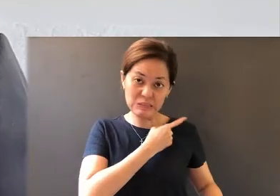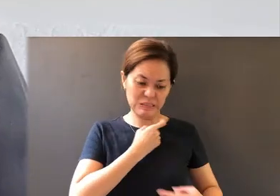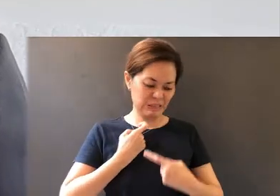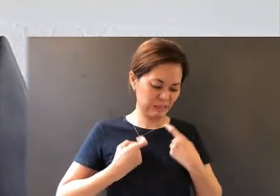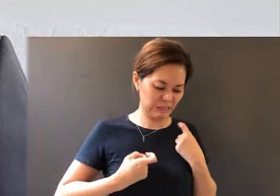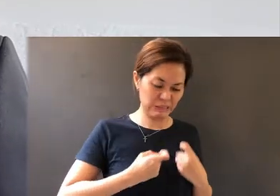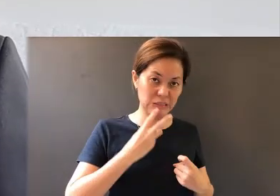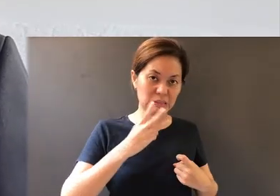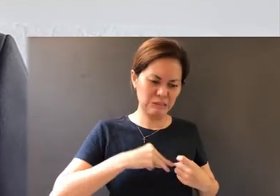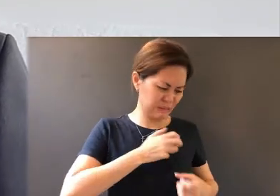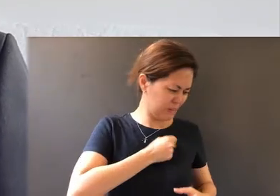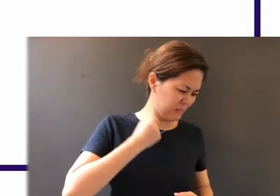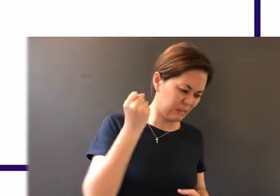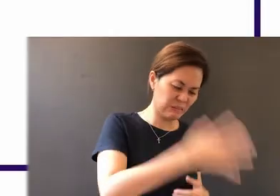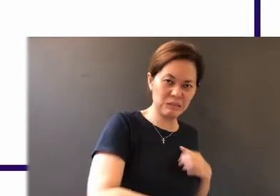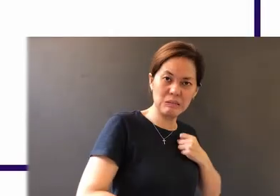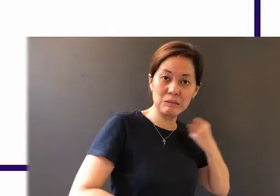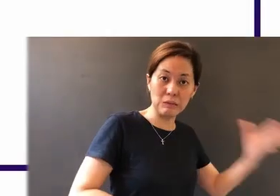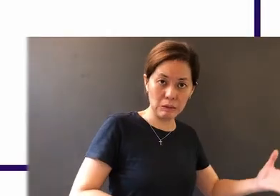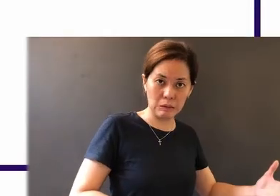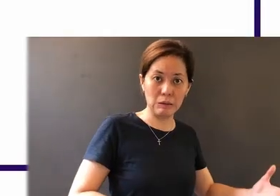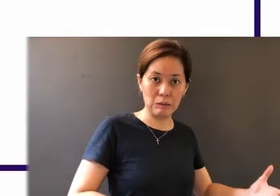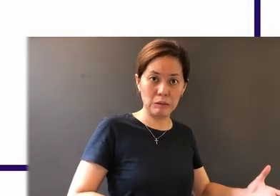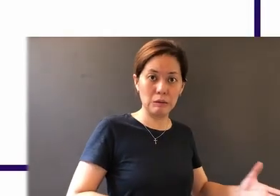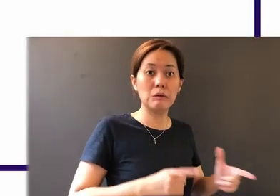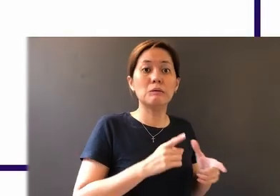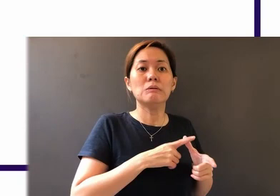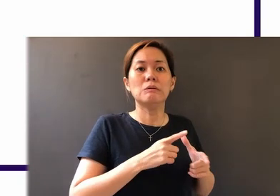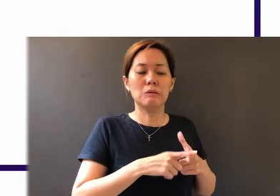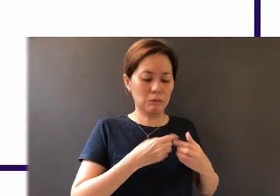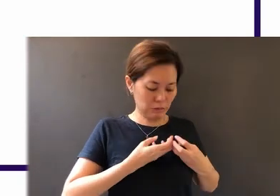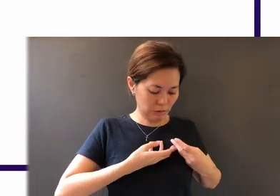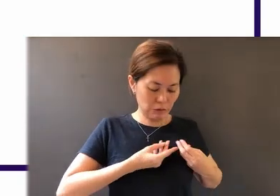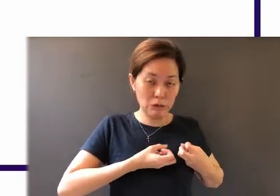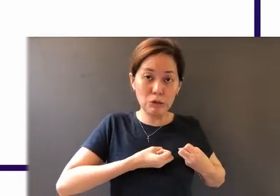wickedness, and then we make the soil ready;